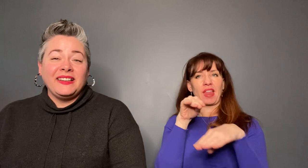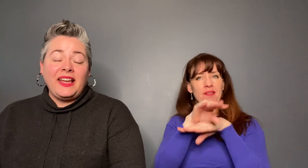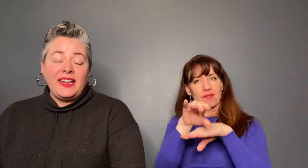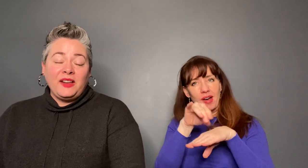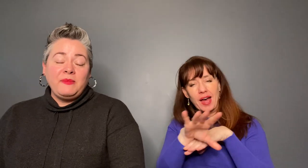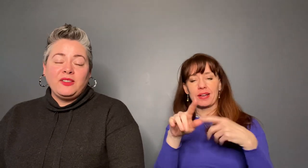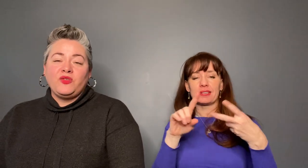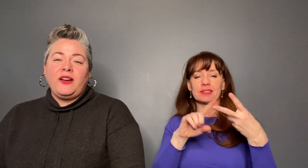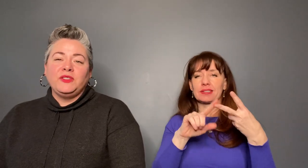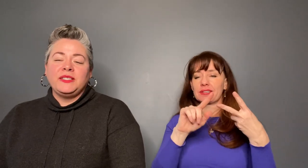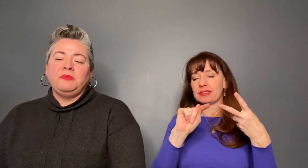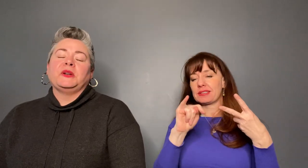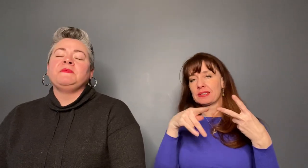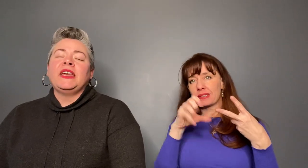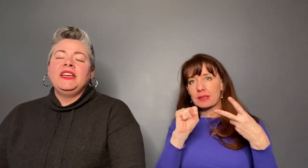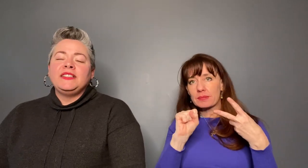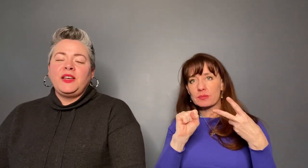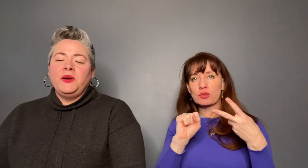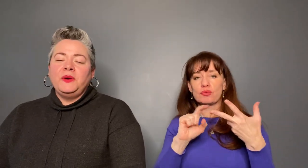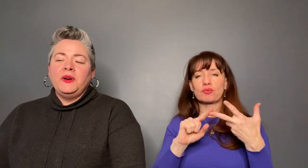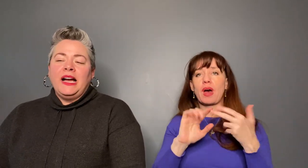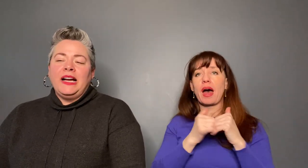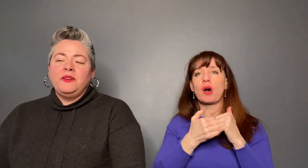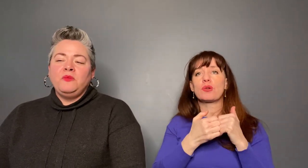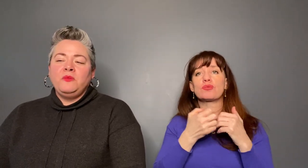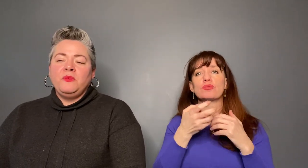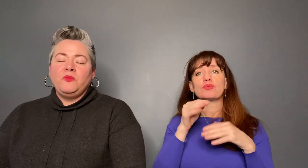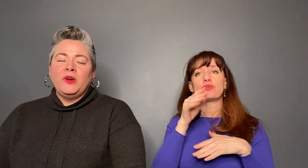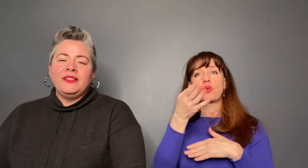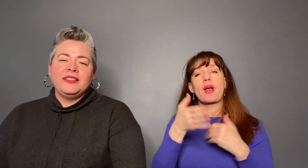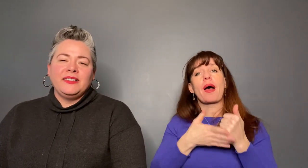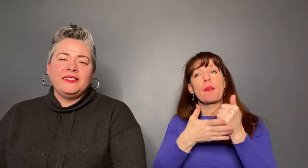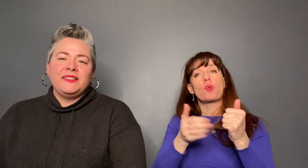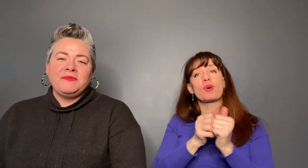how to make travel simpler, so one of the